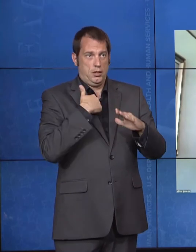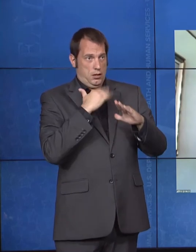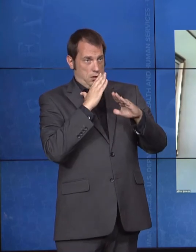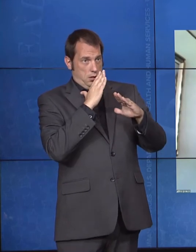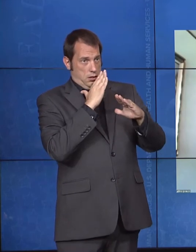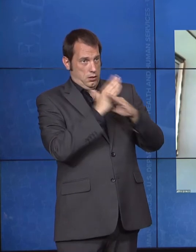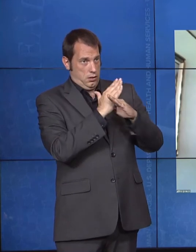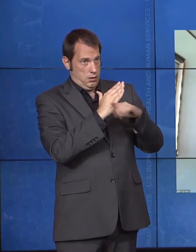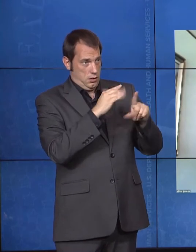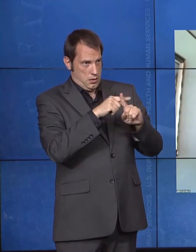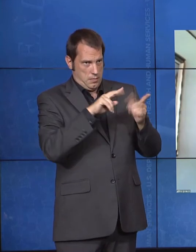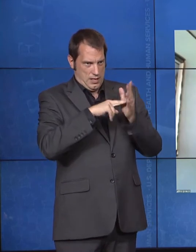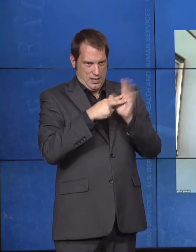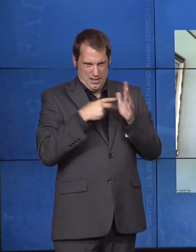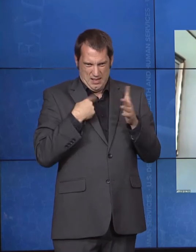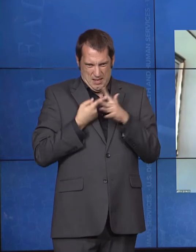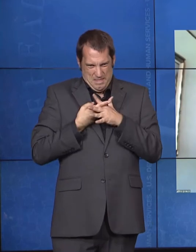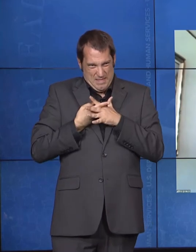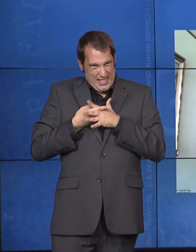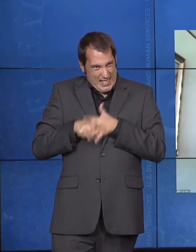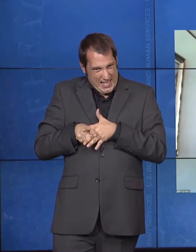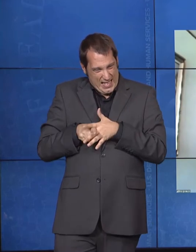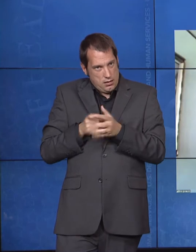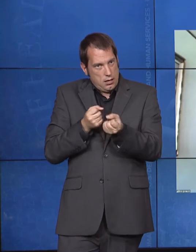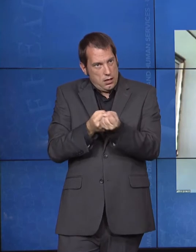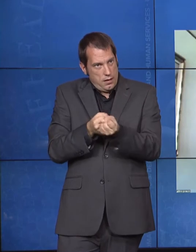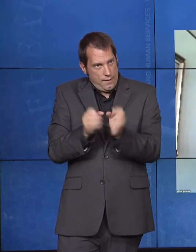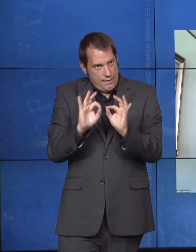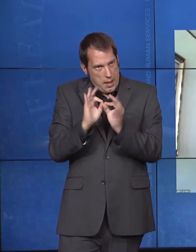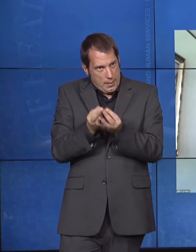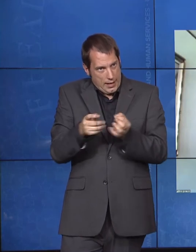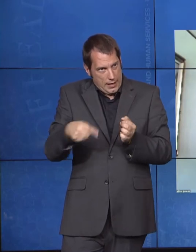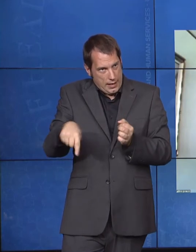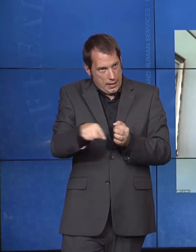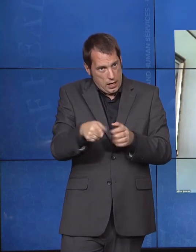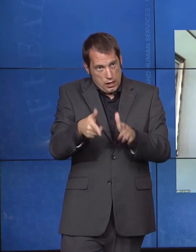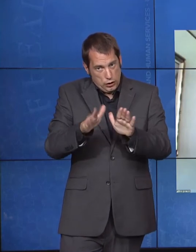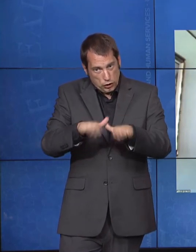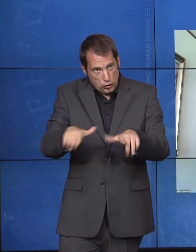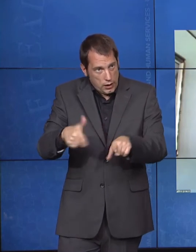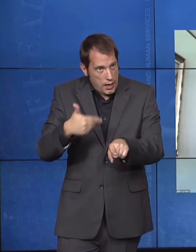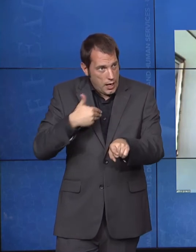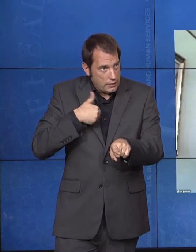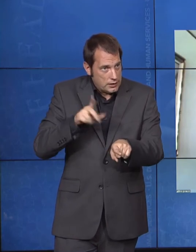disability, or the parents have disabilities. And we help strengthen that family, so the